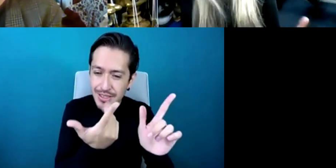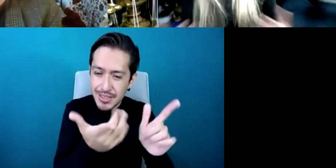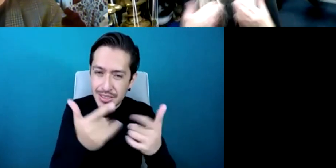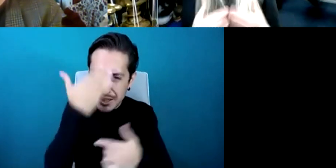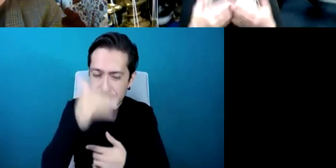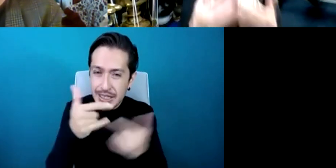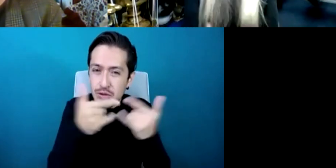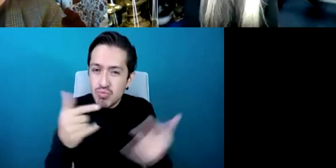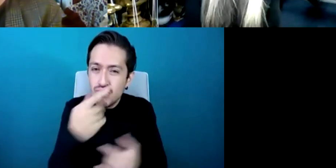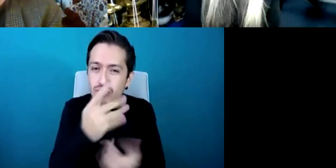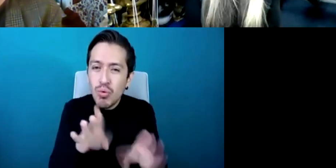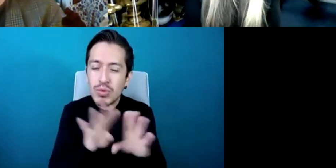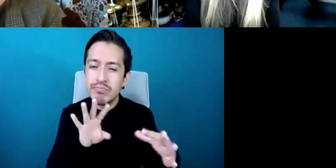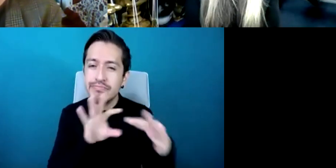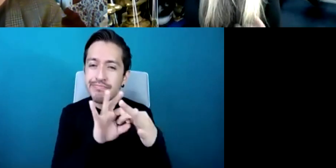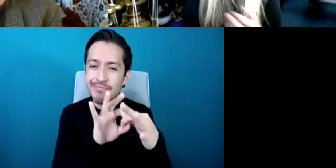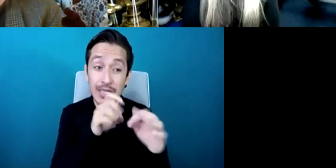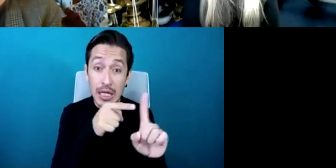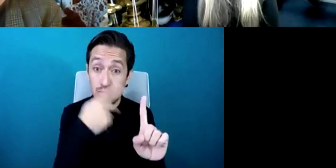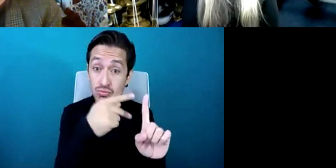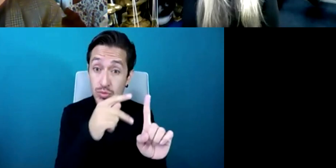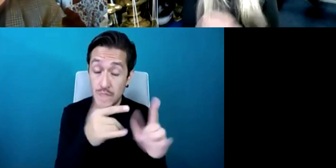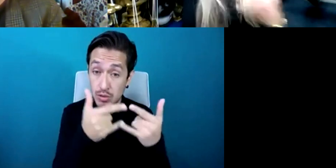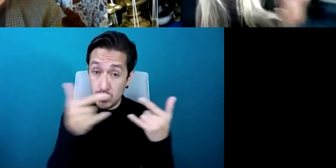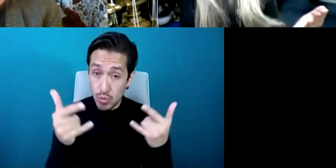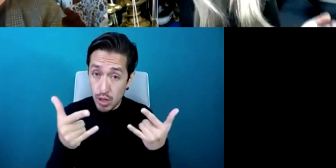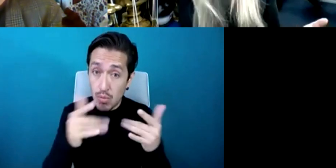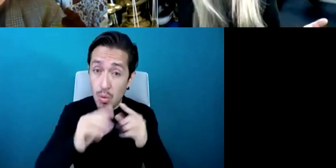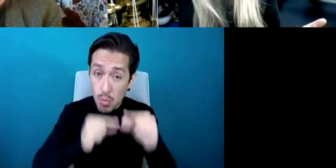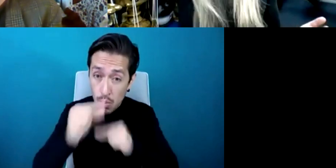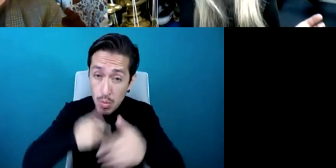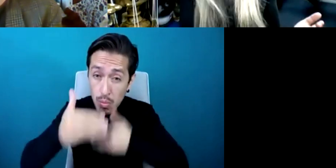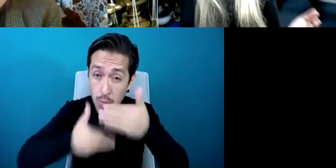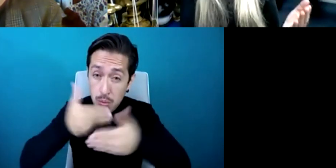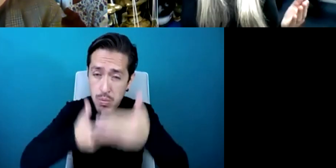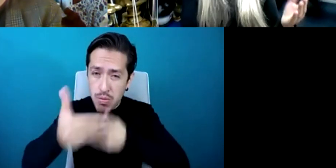as we go through our lives and so it's almost like a piece of music you know we don't just sort of